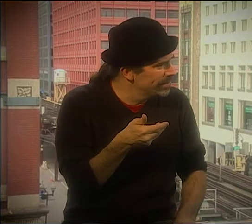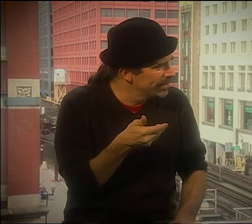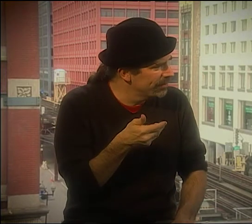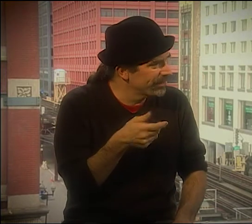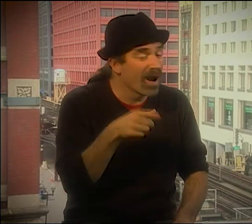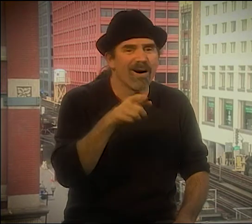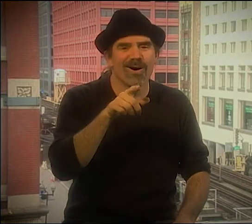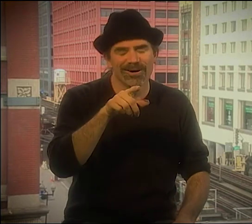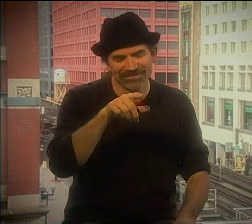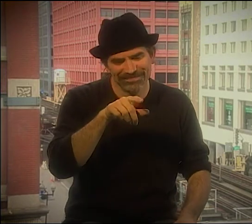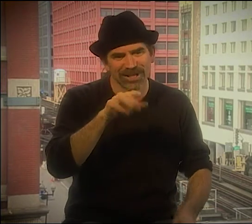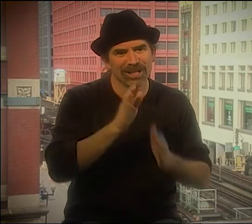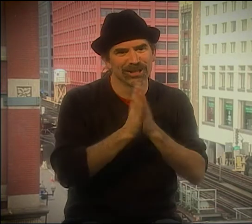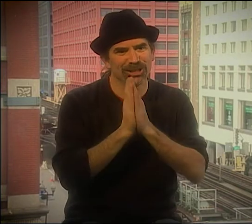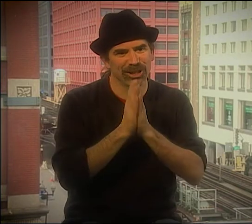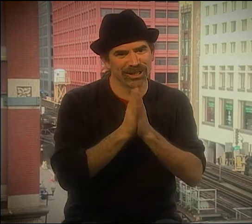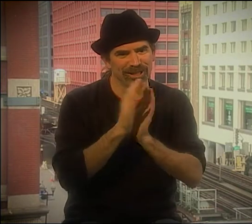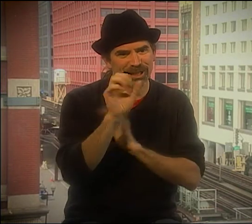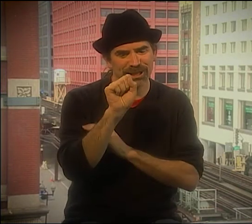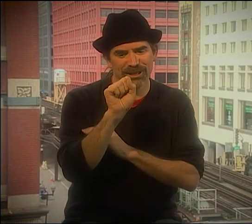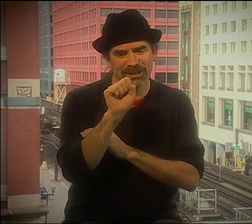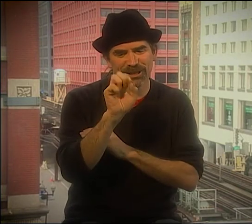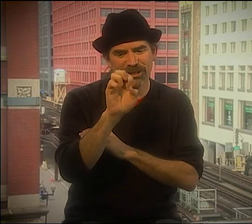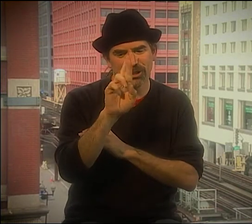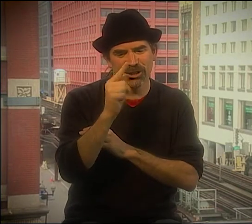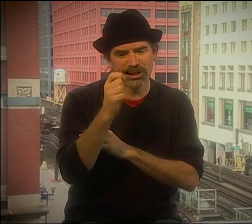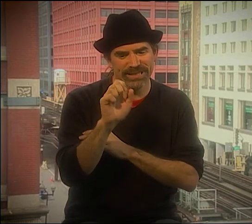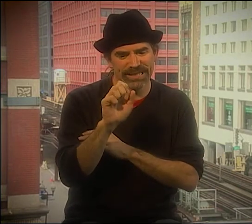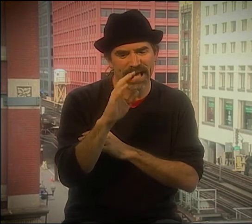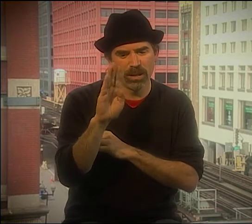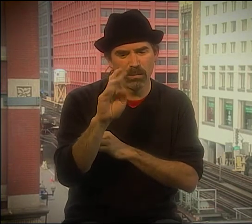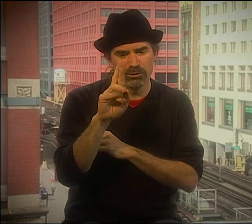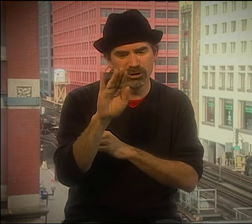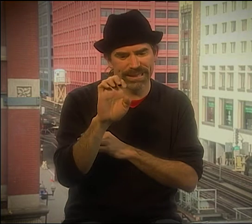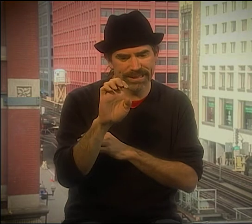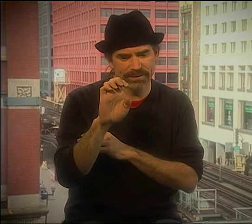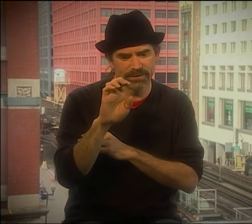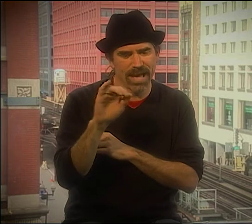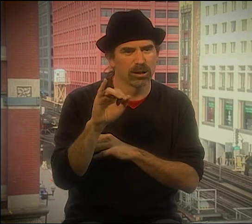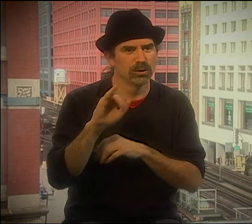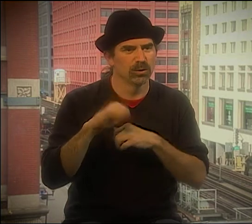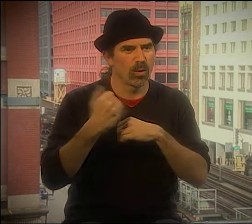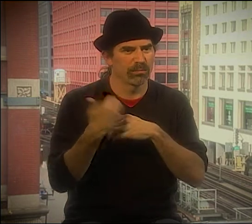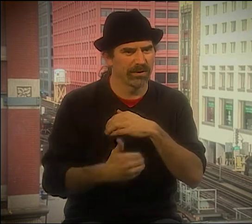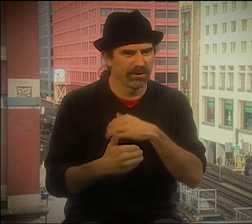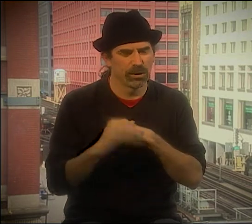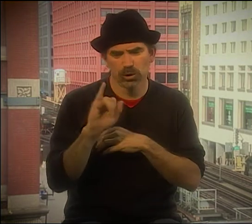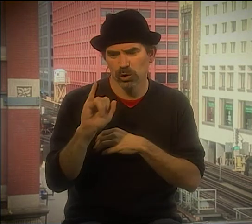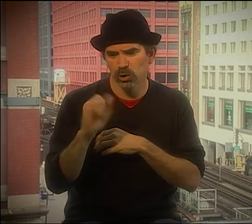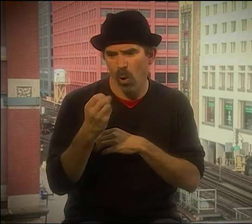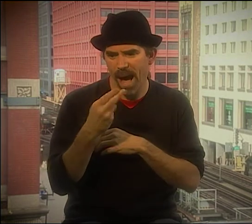THEY GAVE US $10,000, AND IT WAS FOR DEAF POETRY IN ROCHESTER SO WE COULD BRING OTHER DEAF POETS IN.